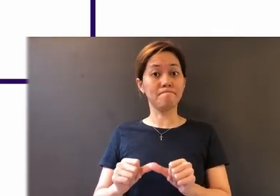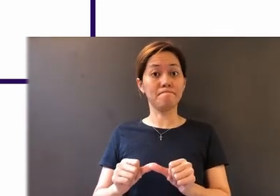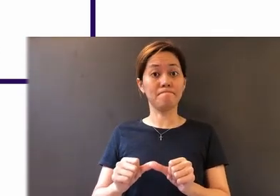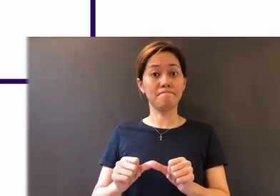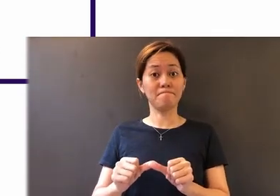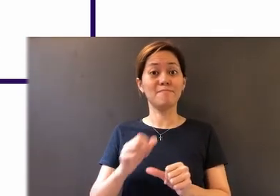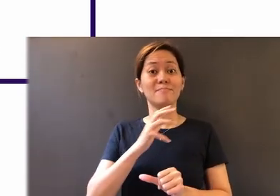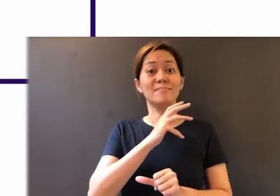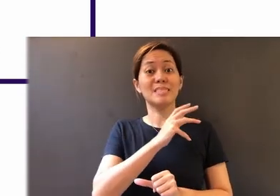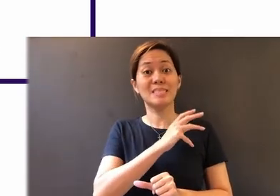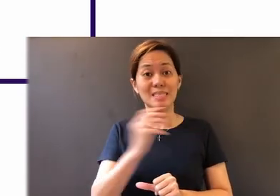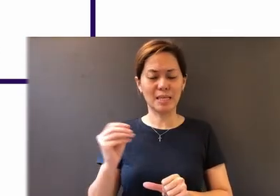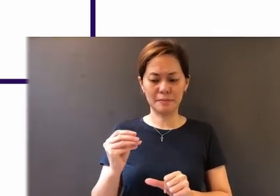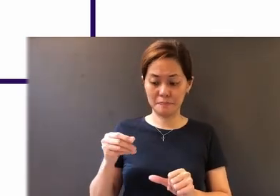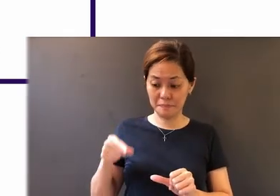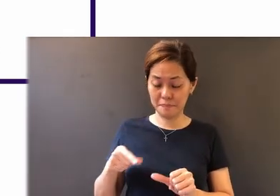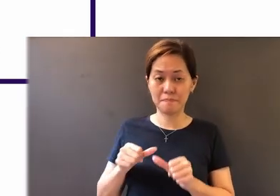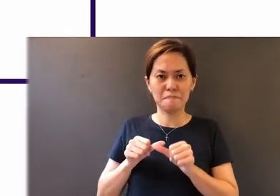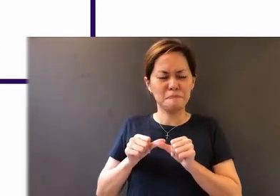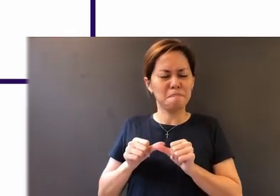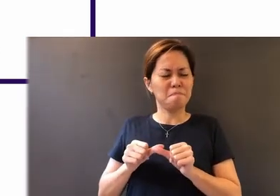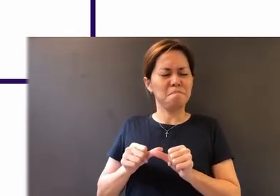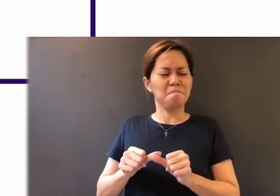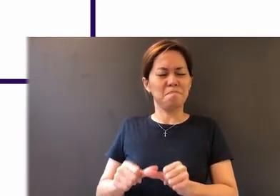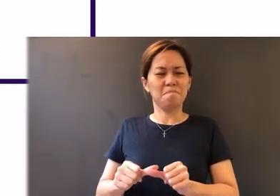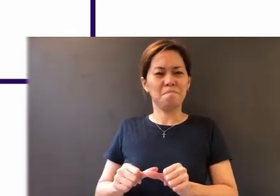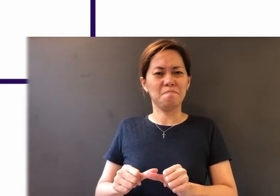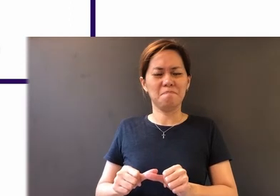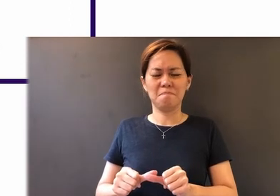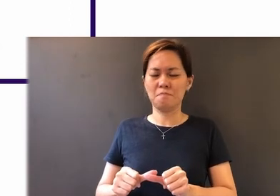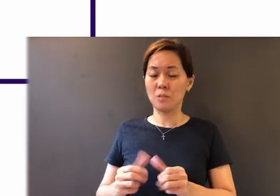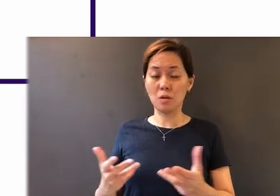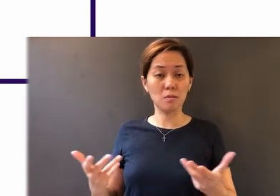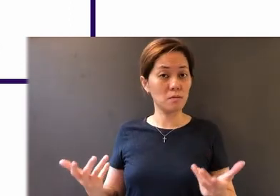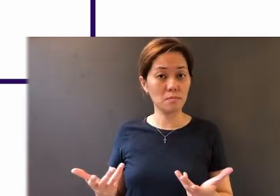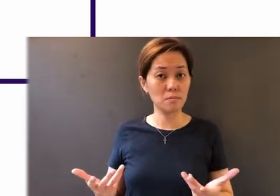And through perseverance and our steadfastness,